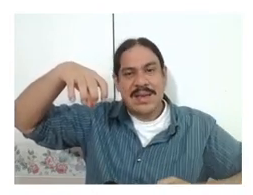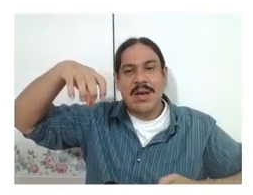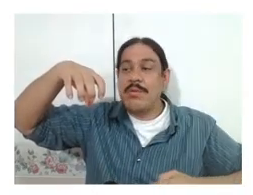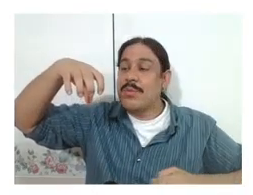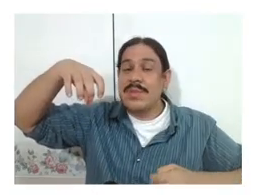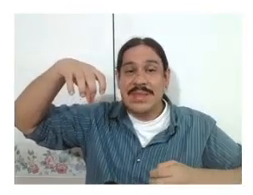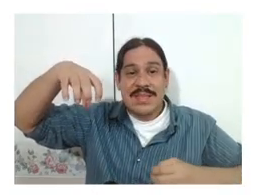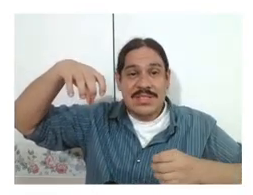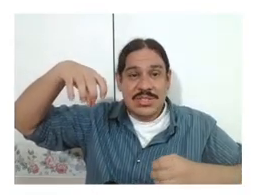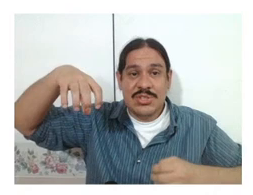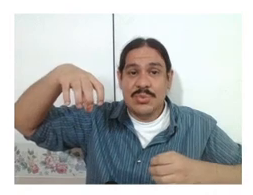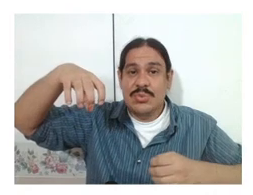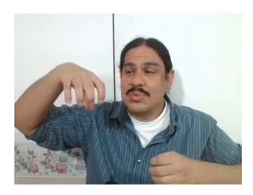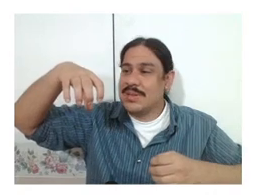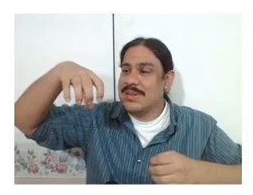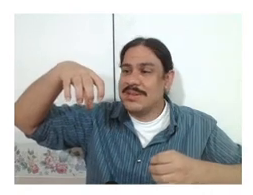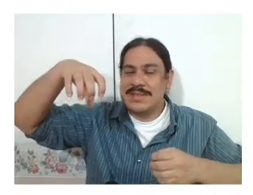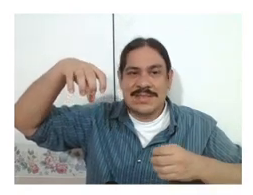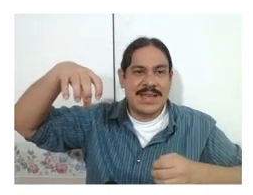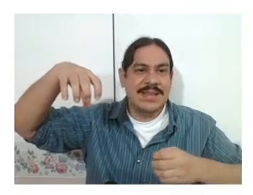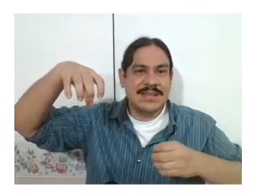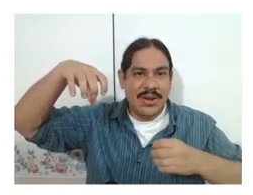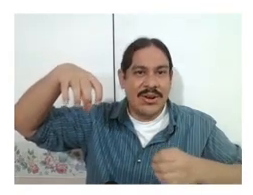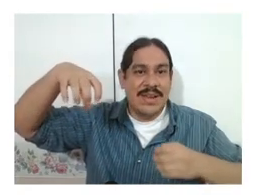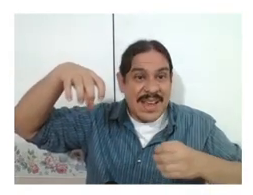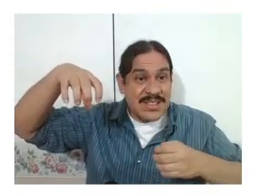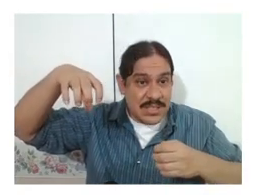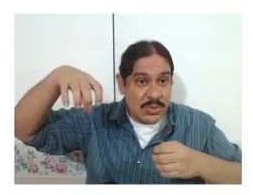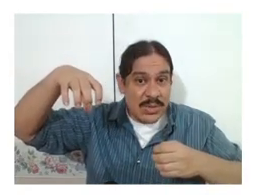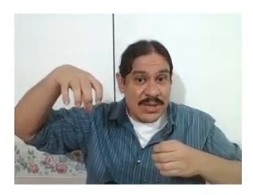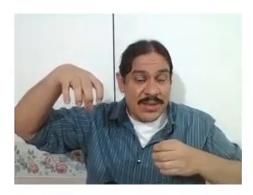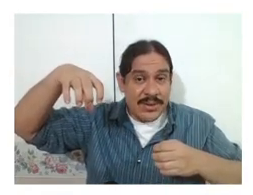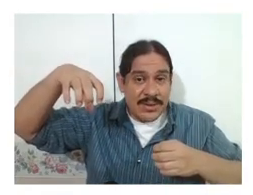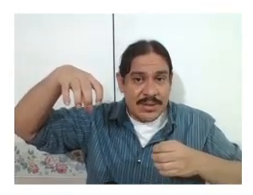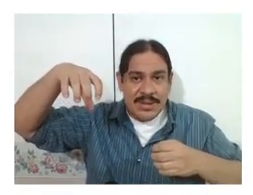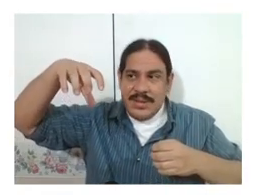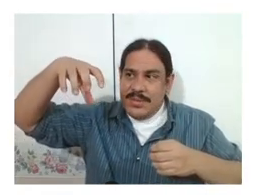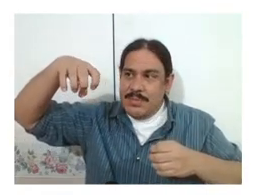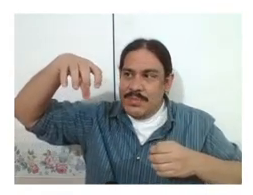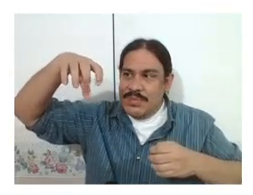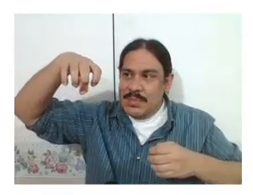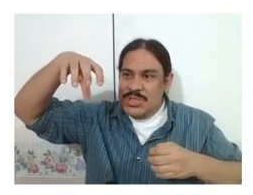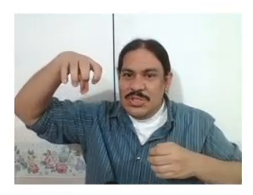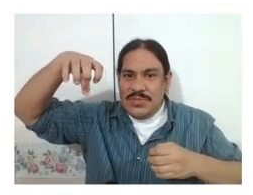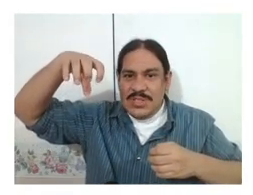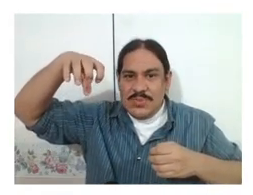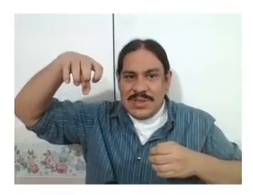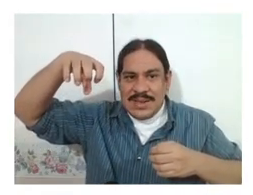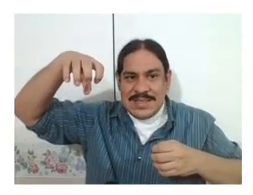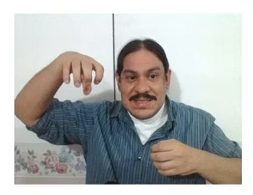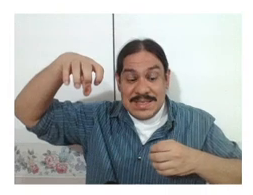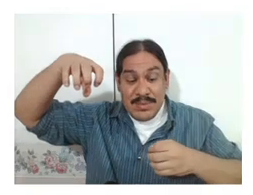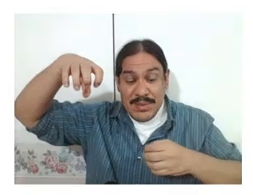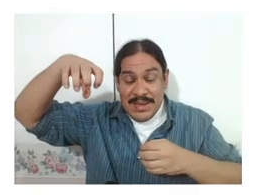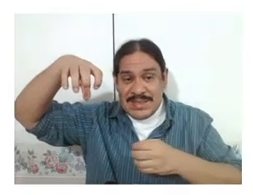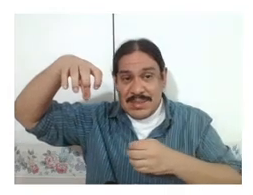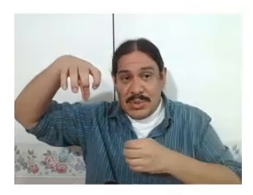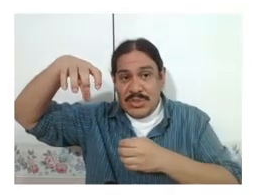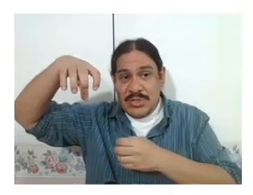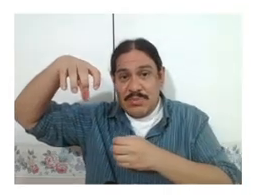however, when these two signs are next to one another, the...the position of this